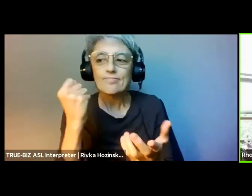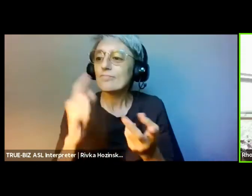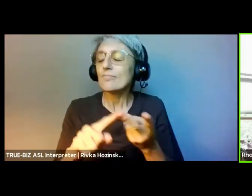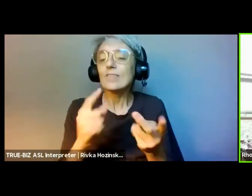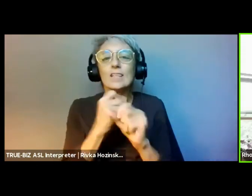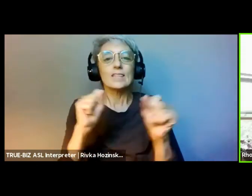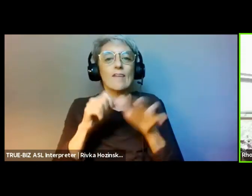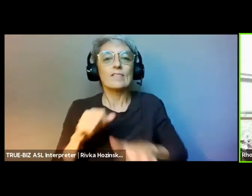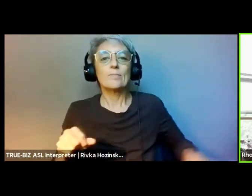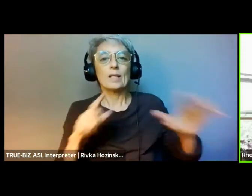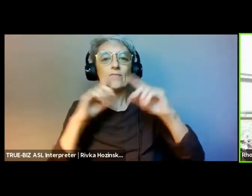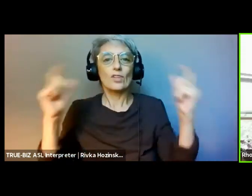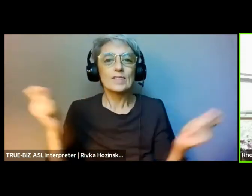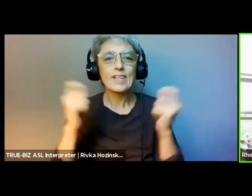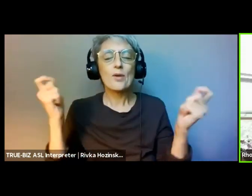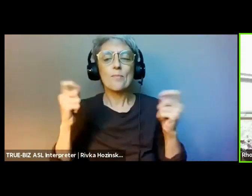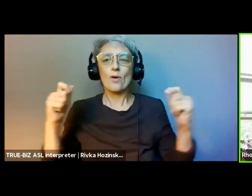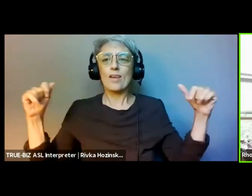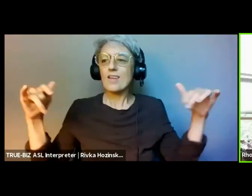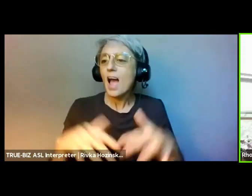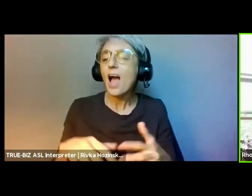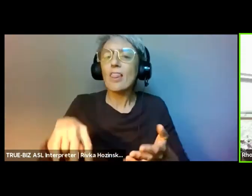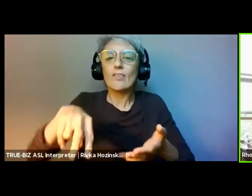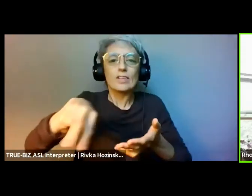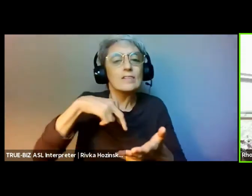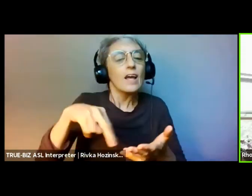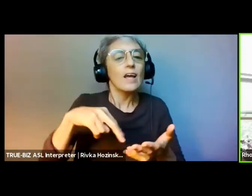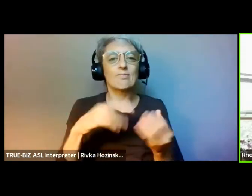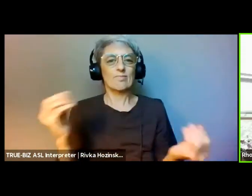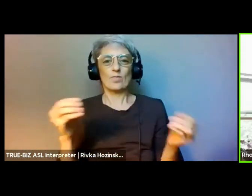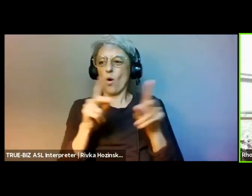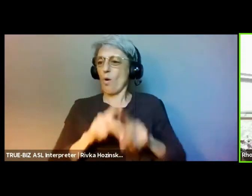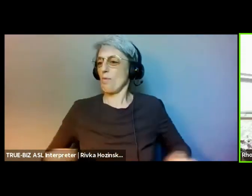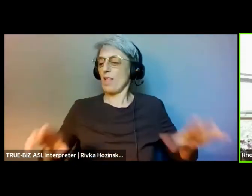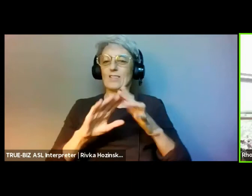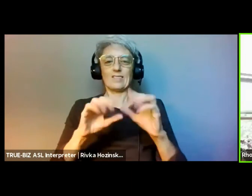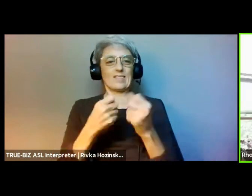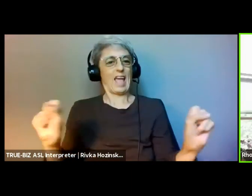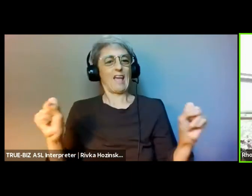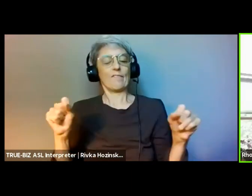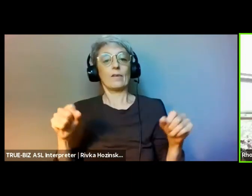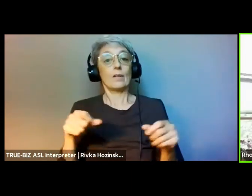This was the beginning of the nonprofit industrial complex in which the government had the ability to monitor